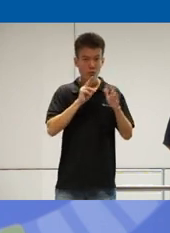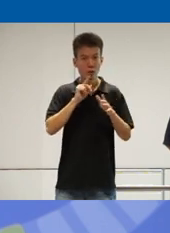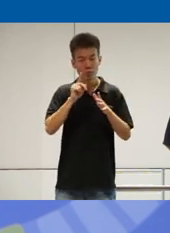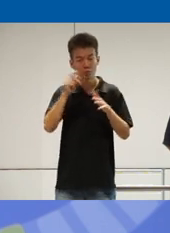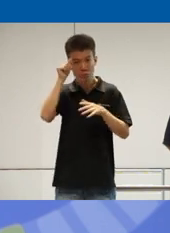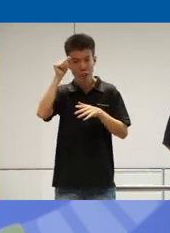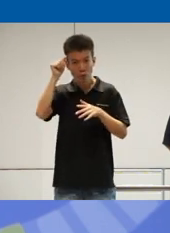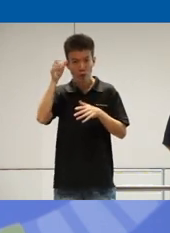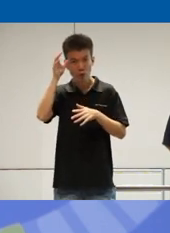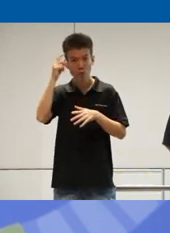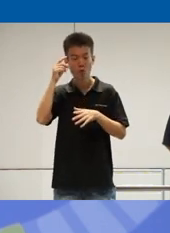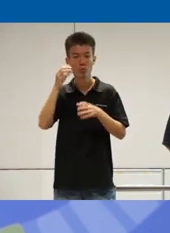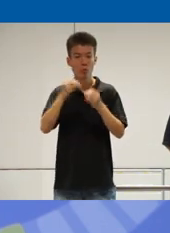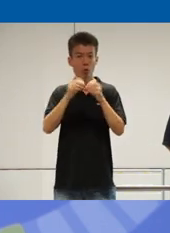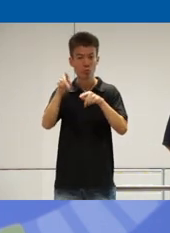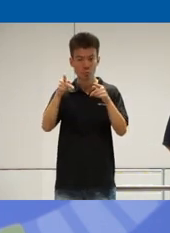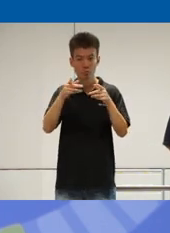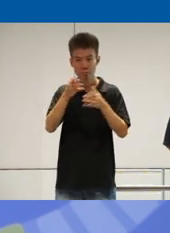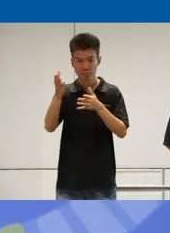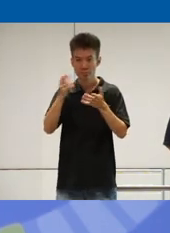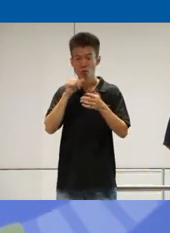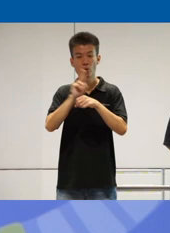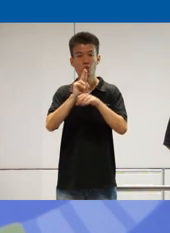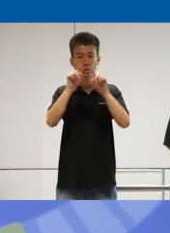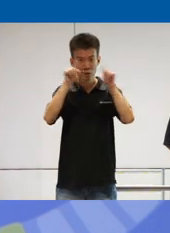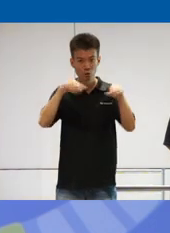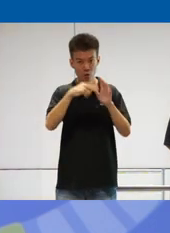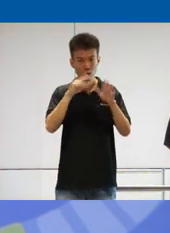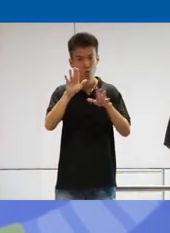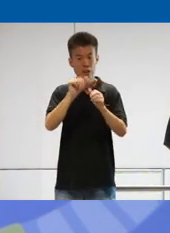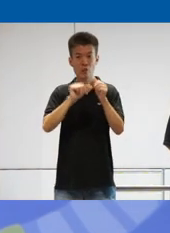concept for most people because most of you are not using screen readers in your daily life um